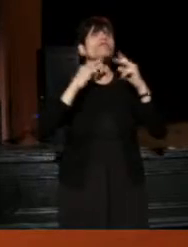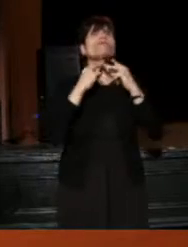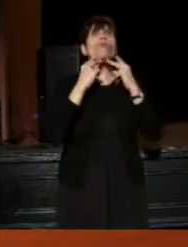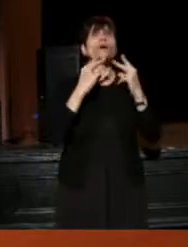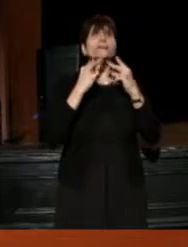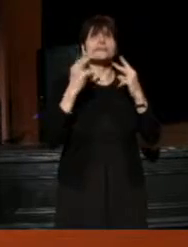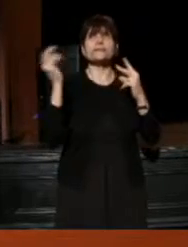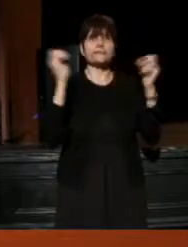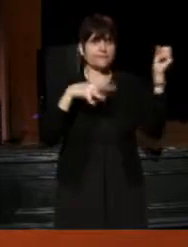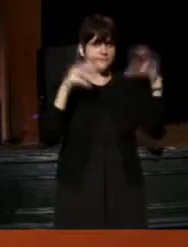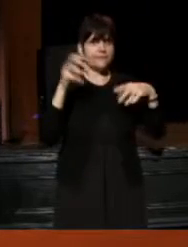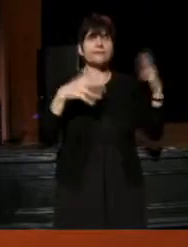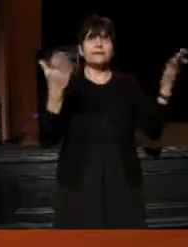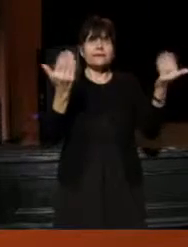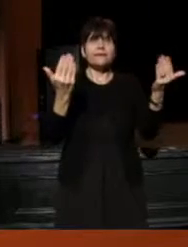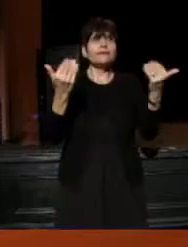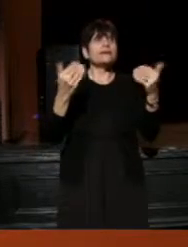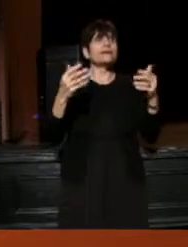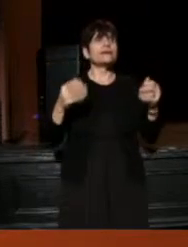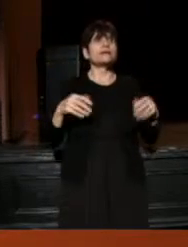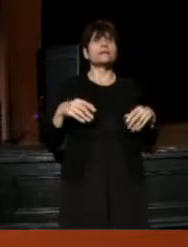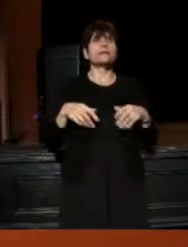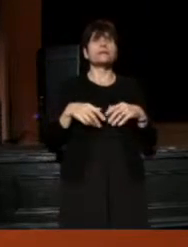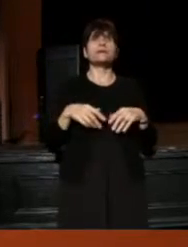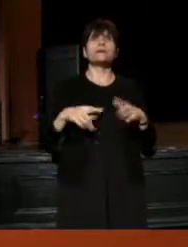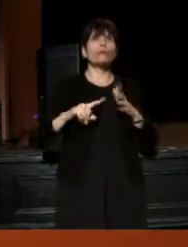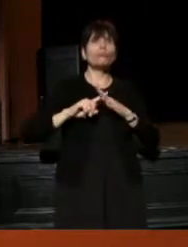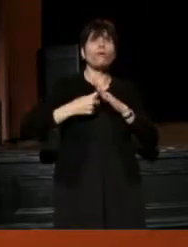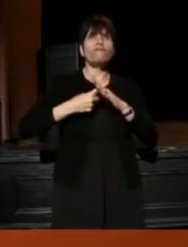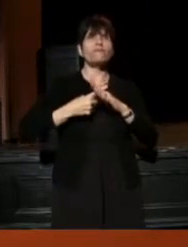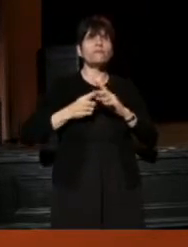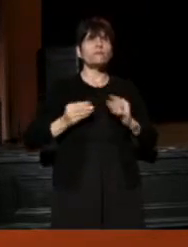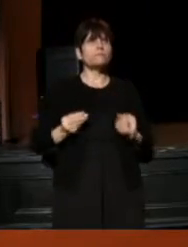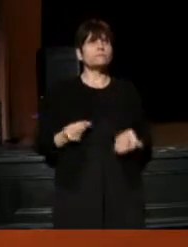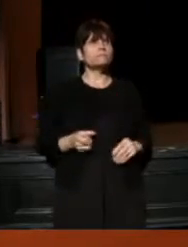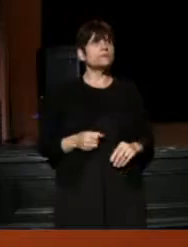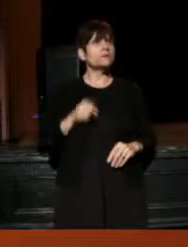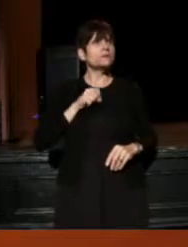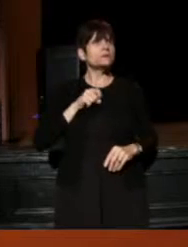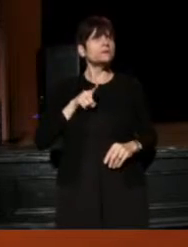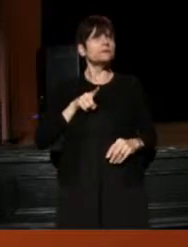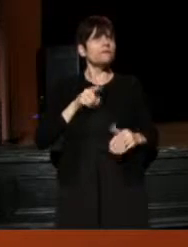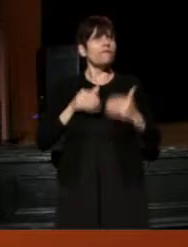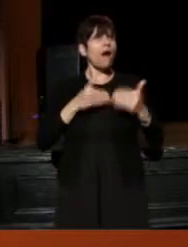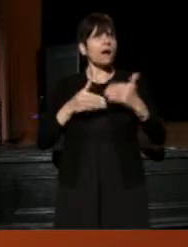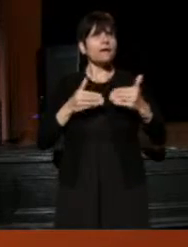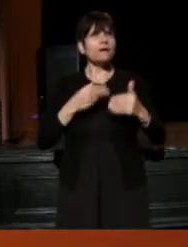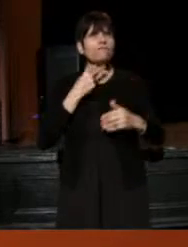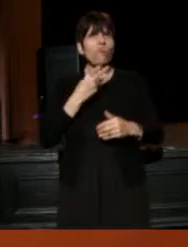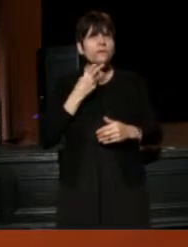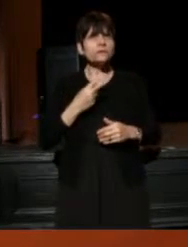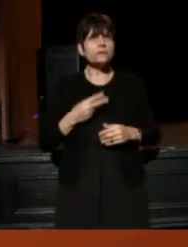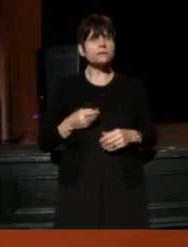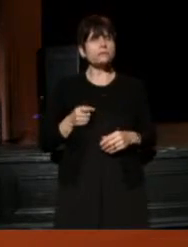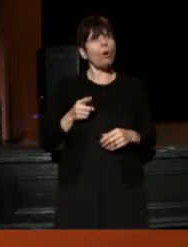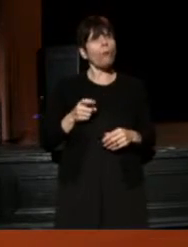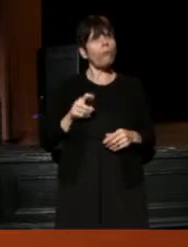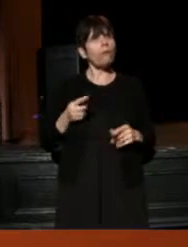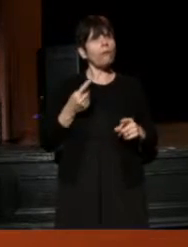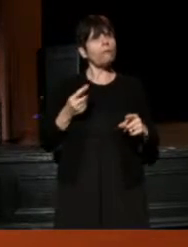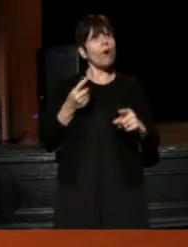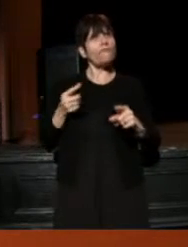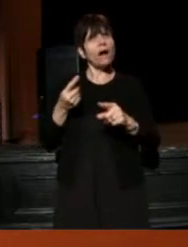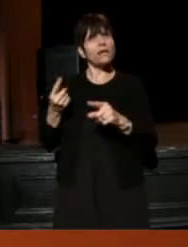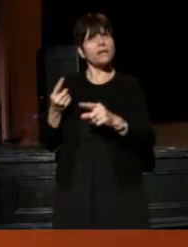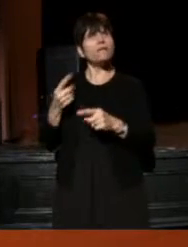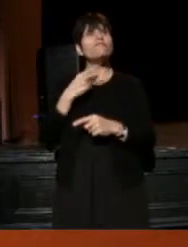provocative voices, and really the idea of developing a canon for the future